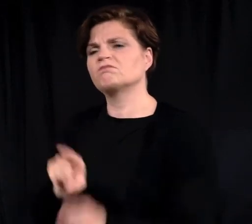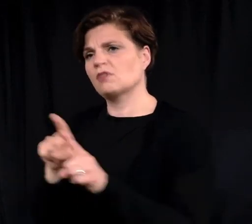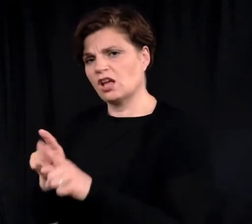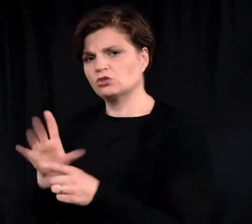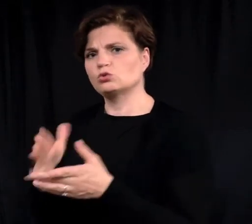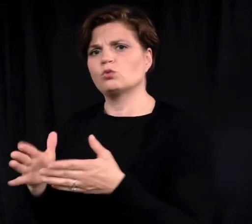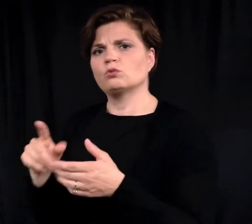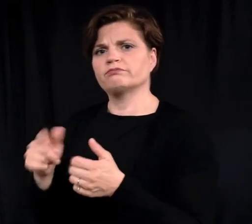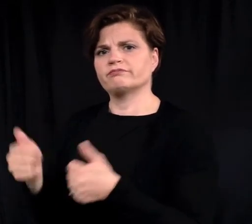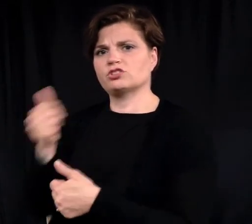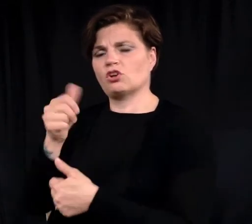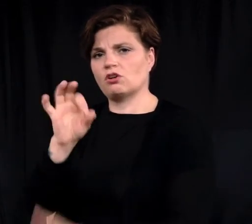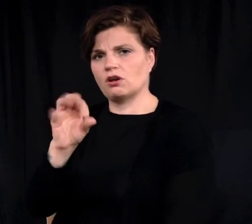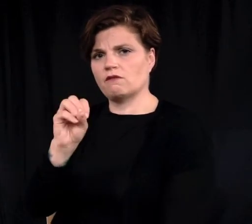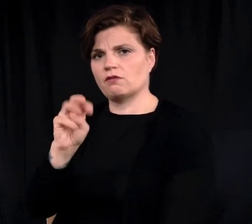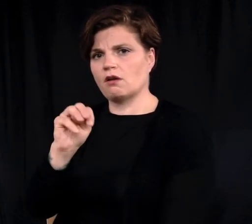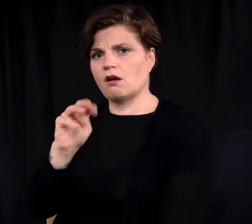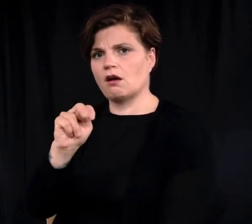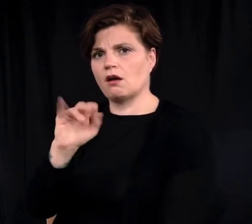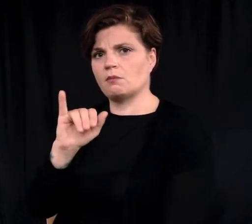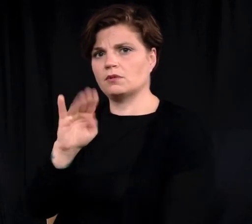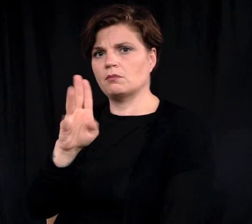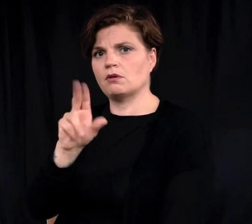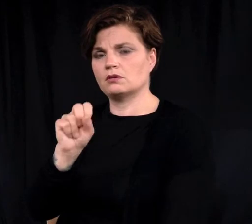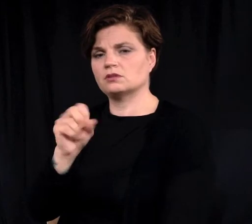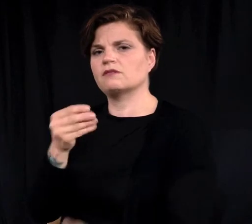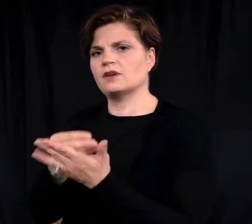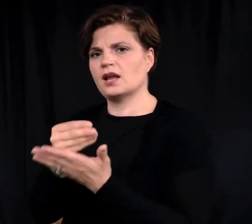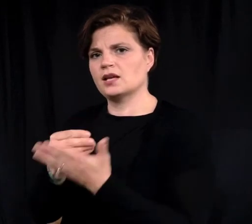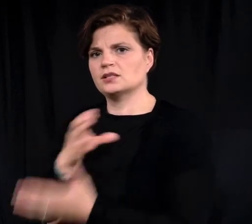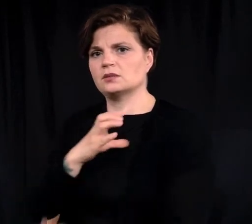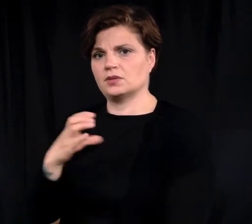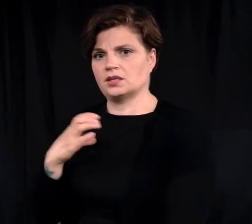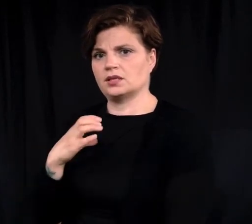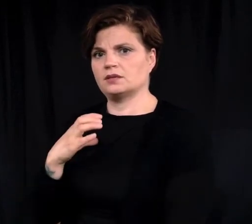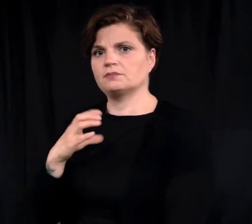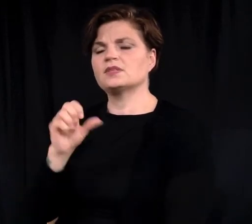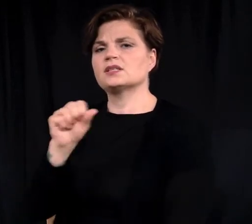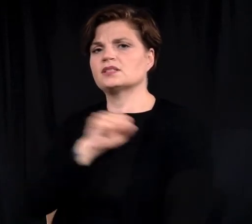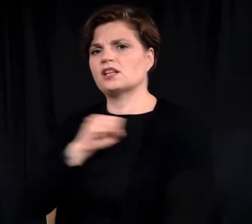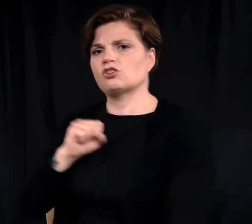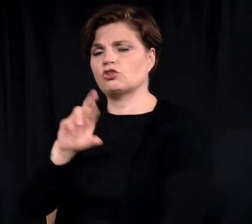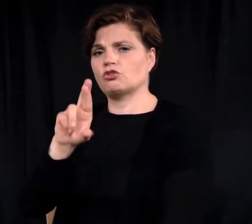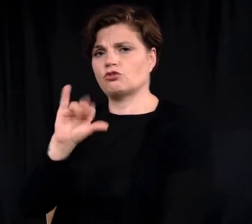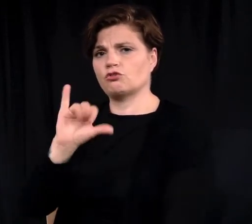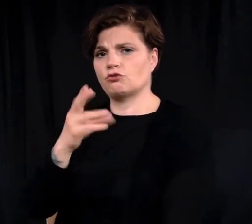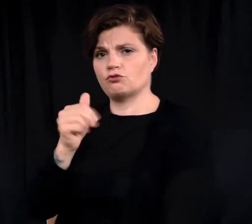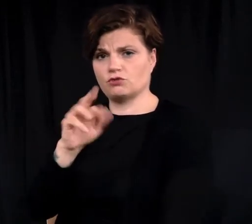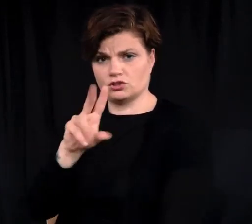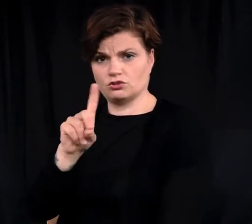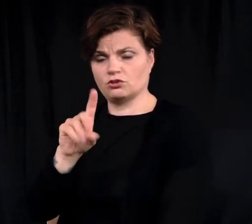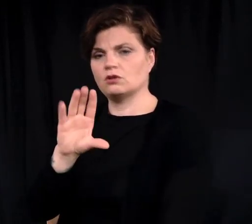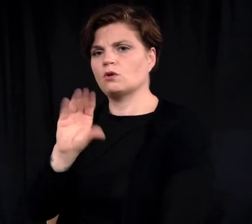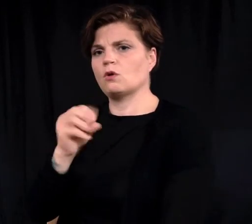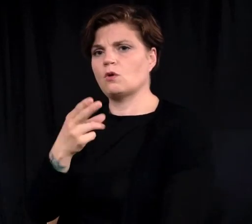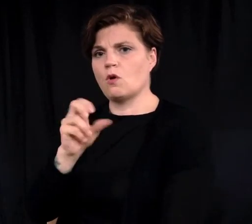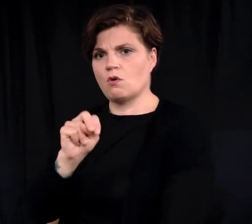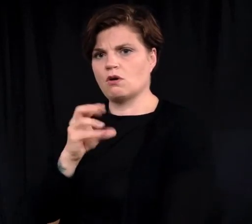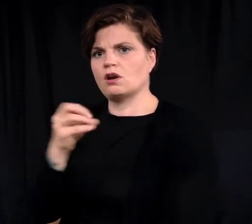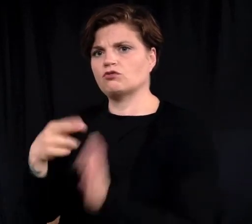and to the Chairs of the Omnibus Finance Committee, Senator Richard Cohen and